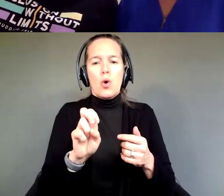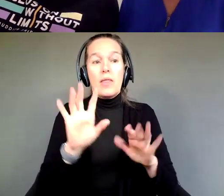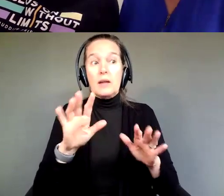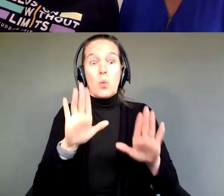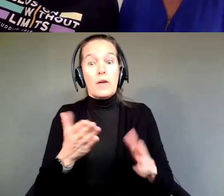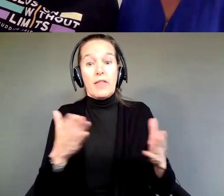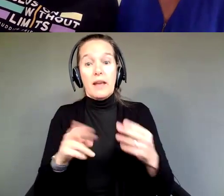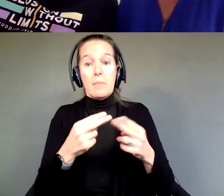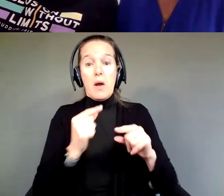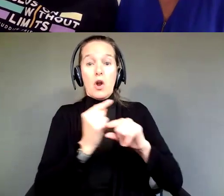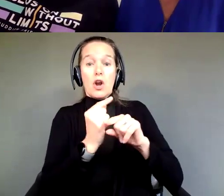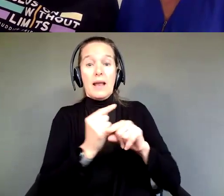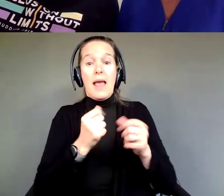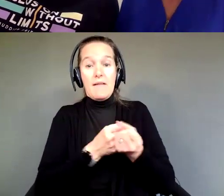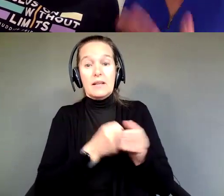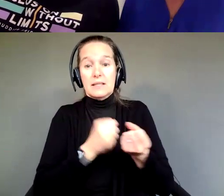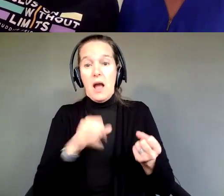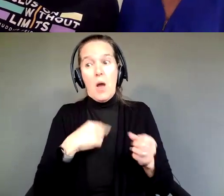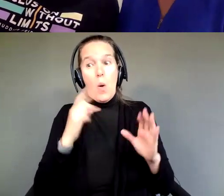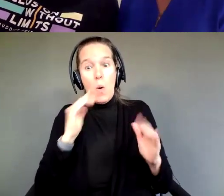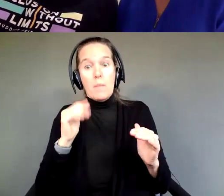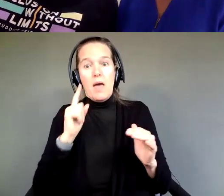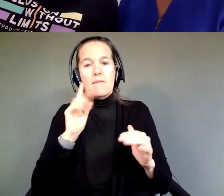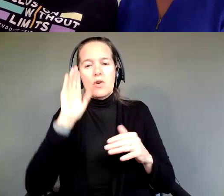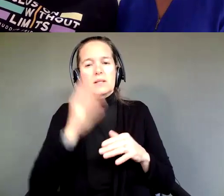and that's what I hope for my son, is that we can restore some of those rights.